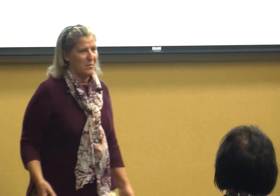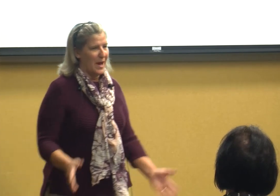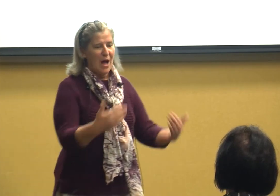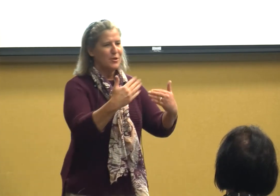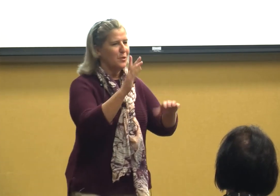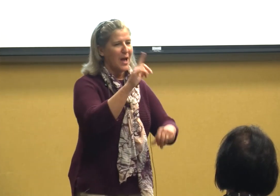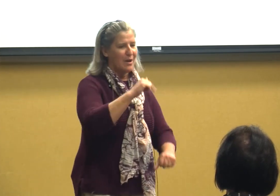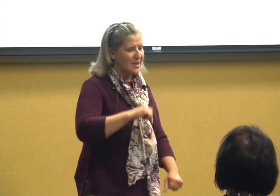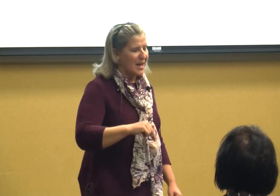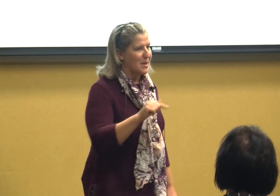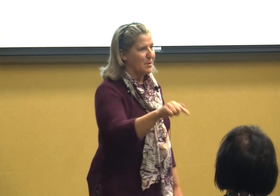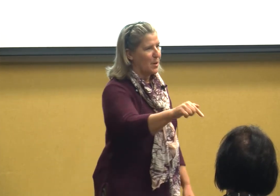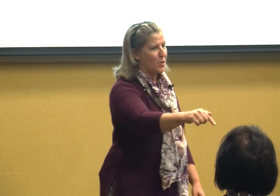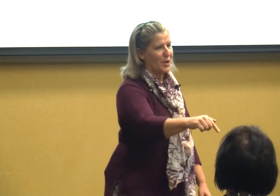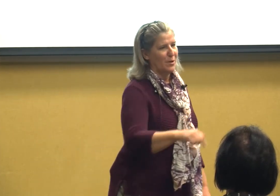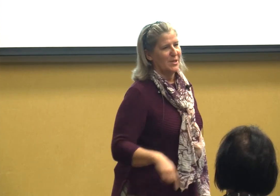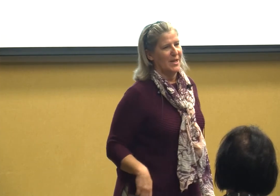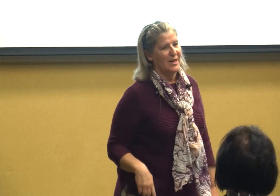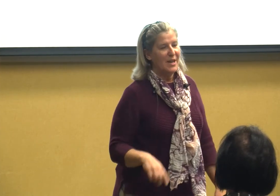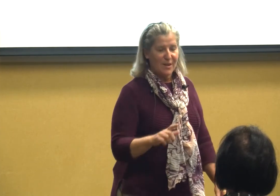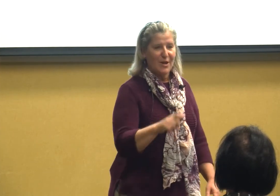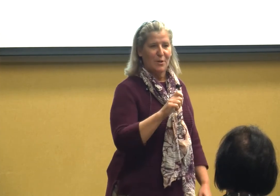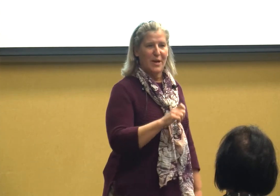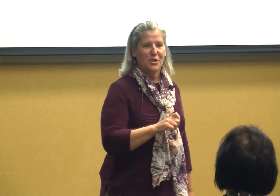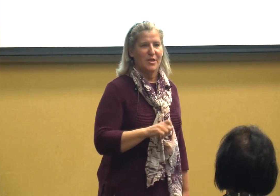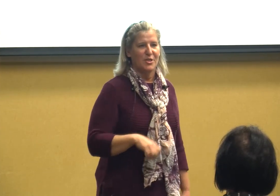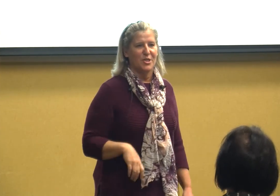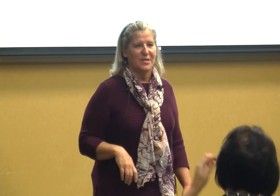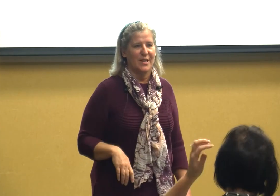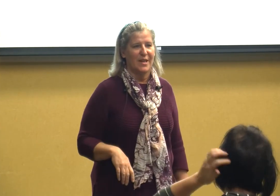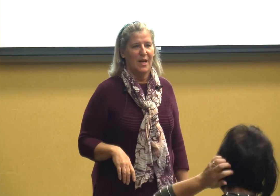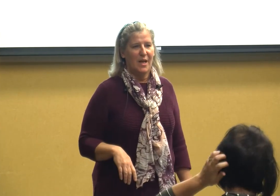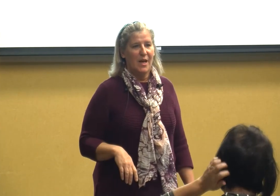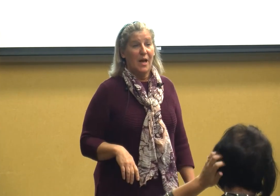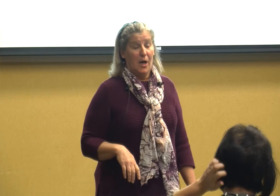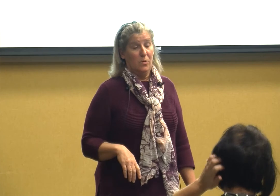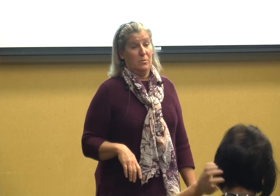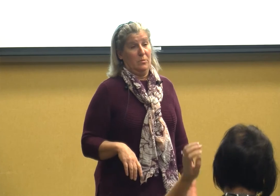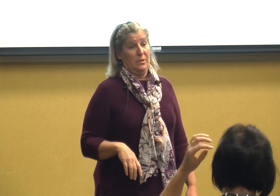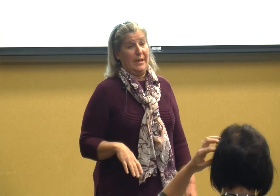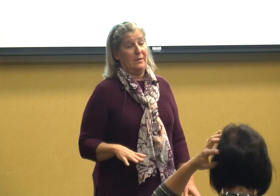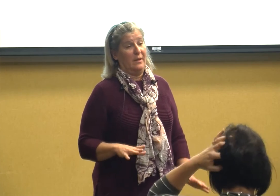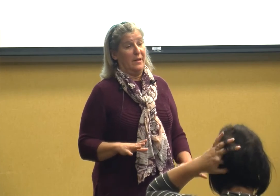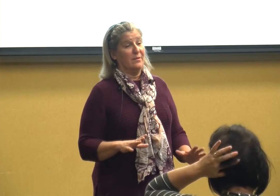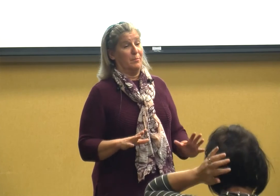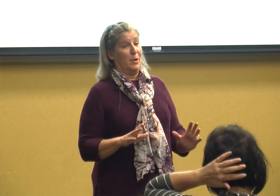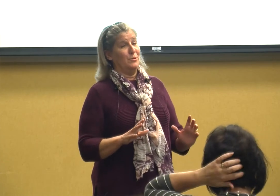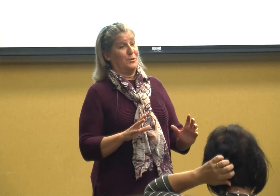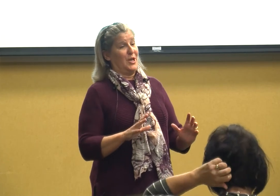I'll do I'll take him but I want to know T the evaluation and she said oh he's the poster child